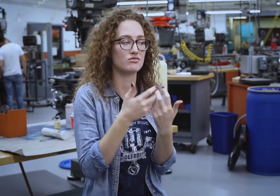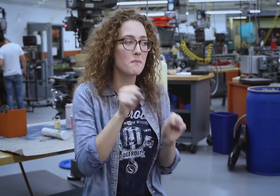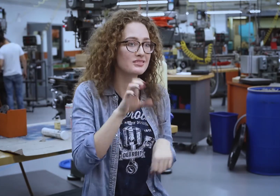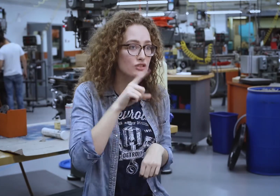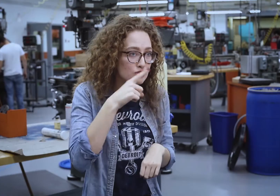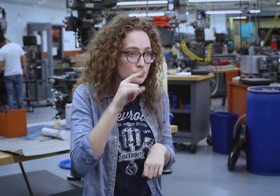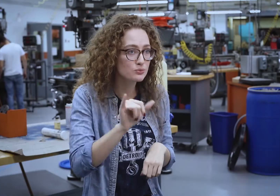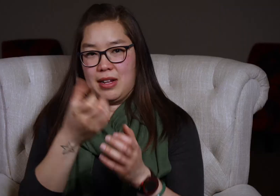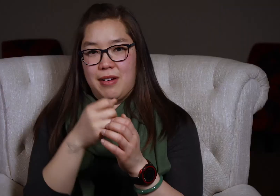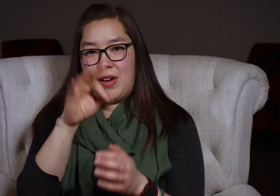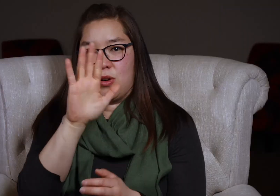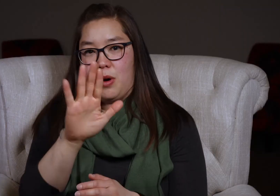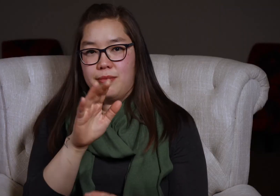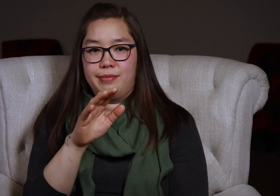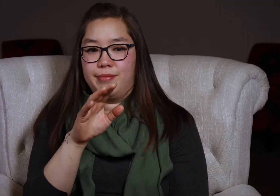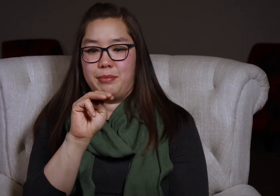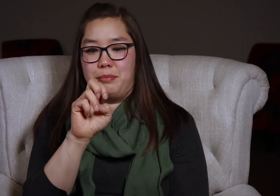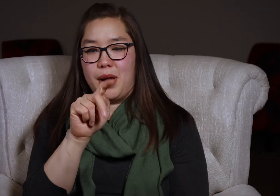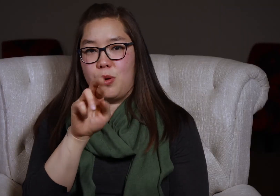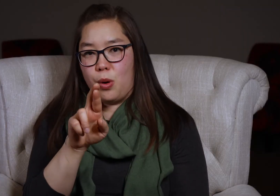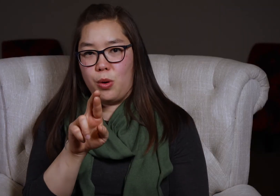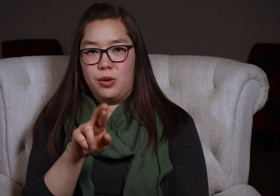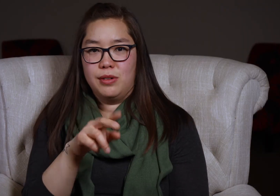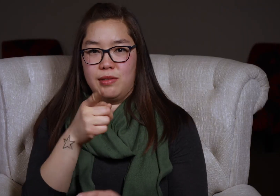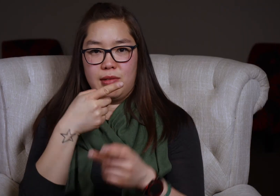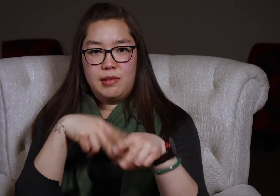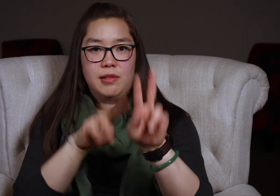with the same accommodation. Find a mentor you can look up to.